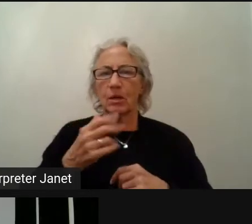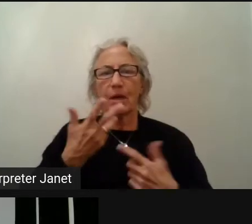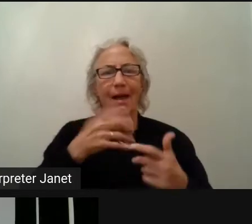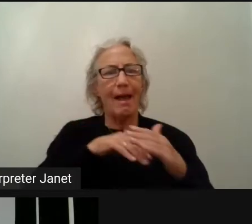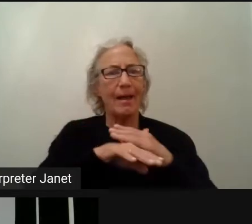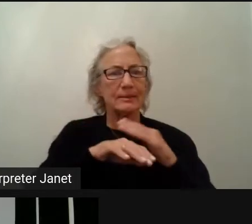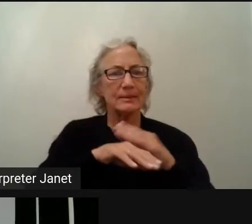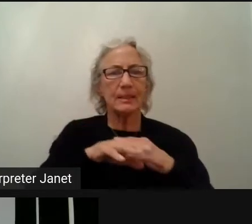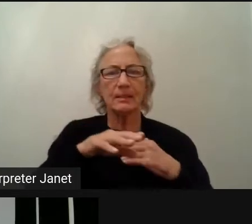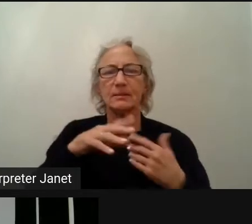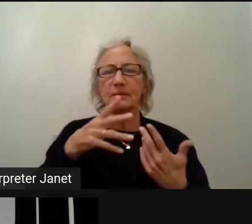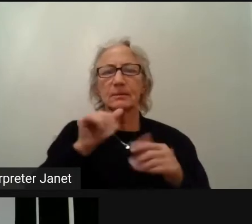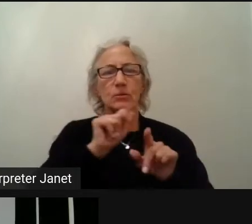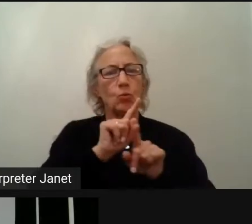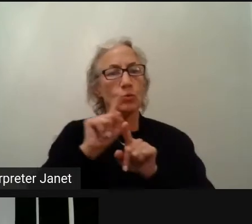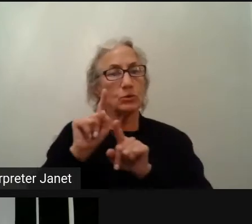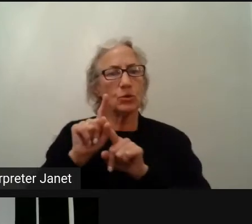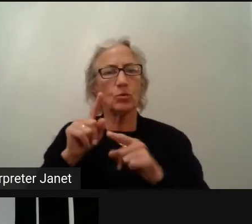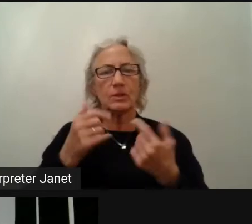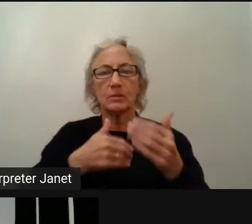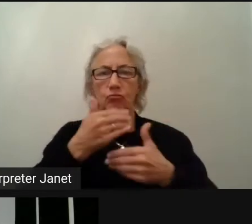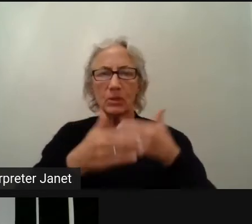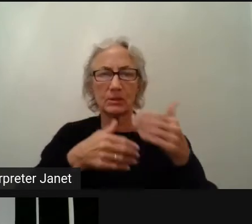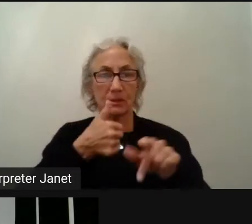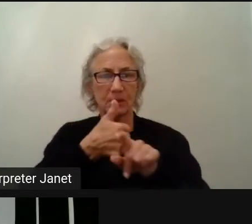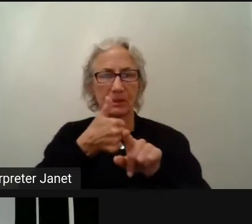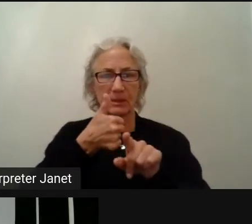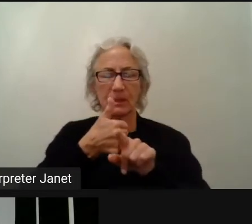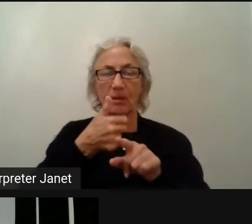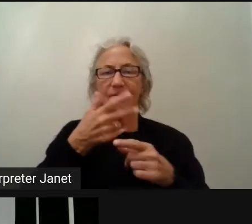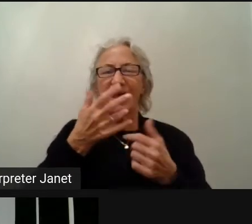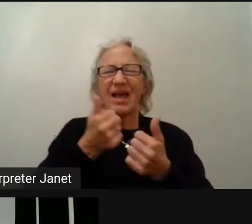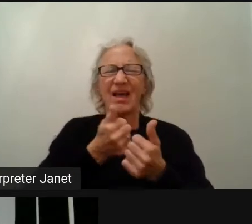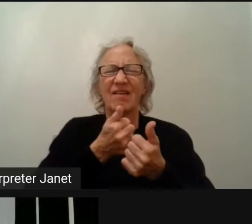which is also a process because everything changes. Everything changes.